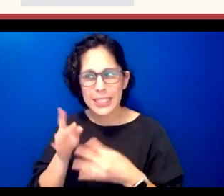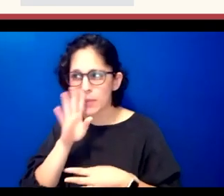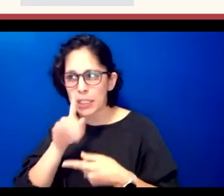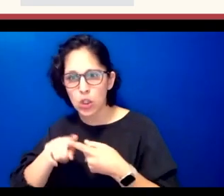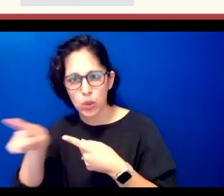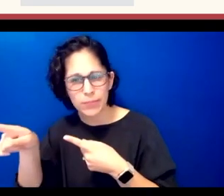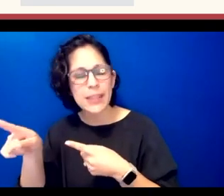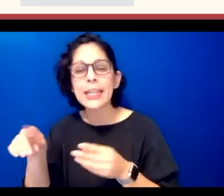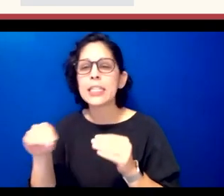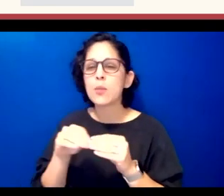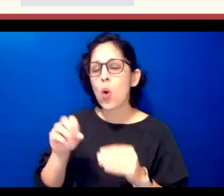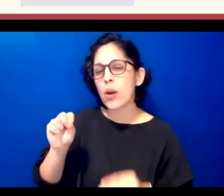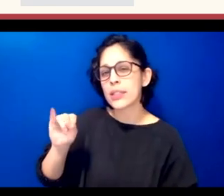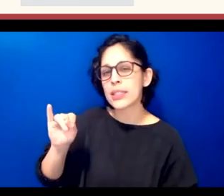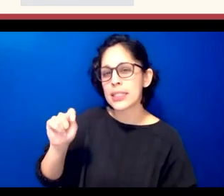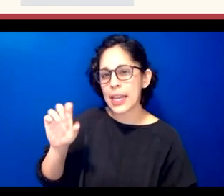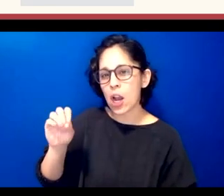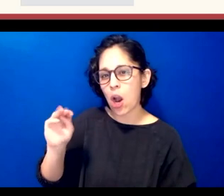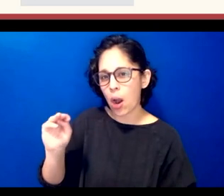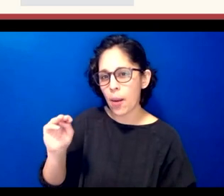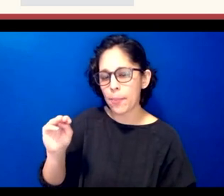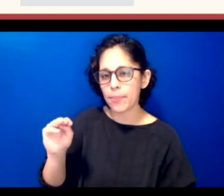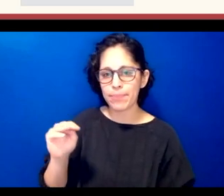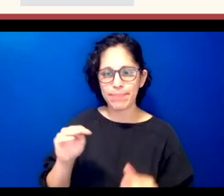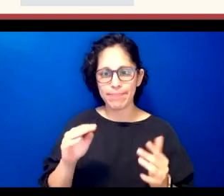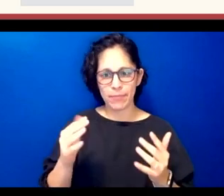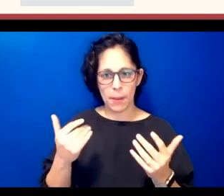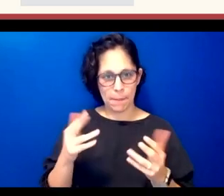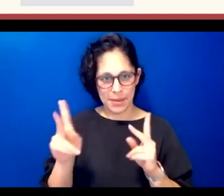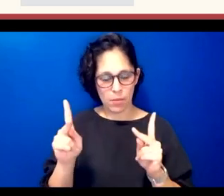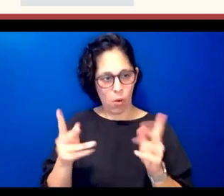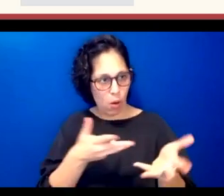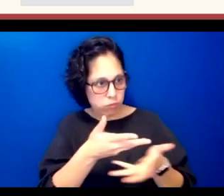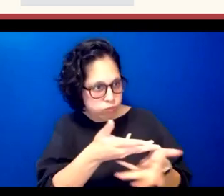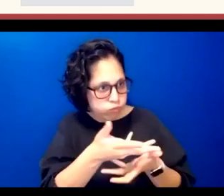style like there's little story arcs and we try to be funny um but once you watch the